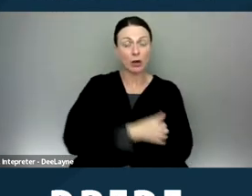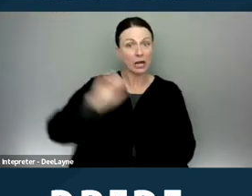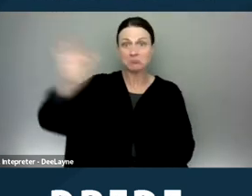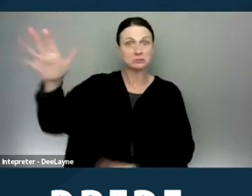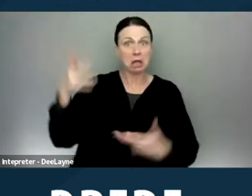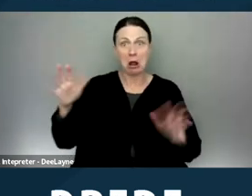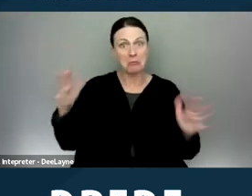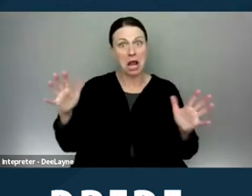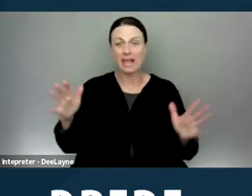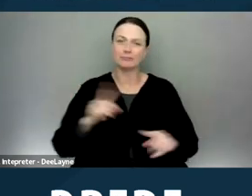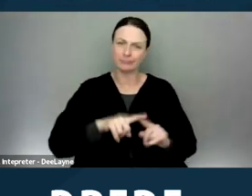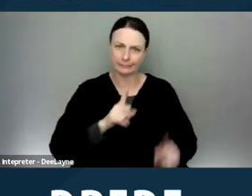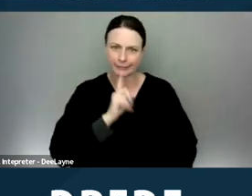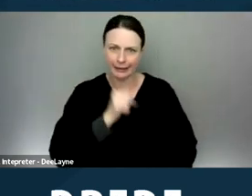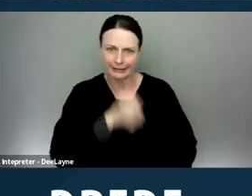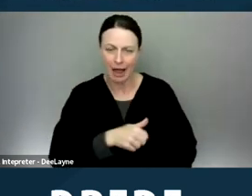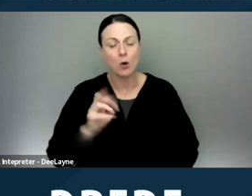when maybe they didn't or sending incomplete paperwork.